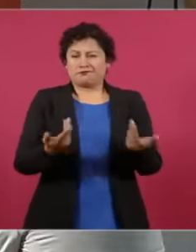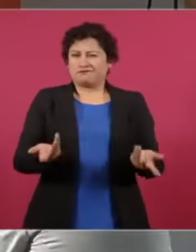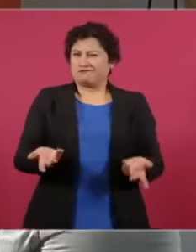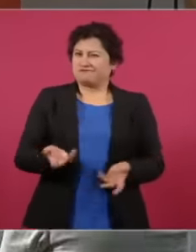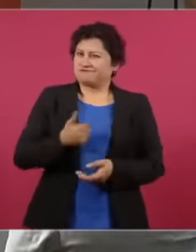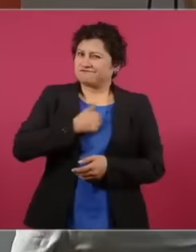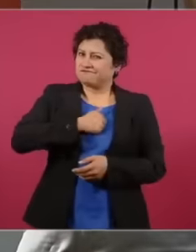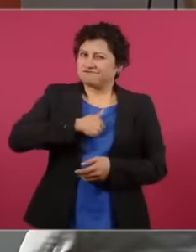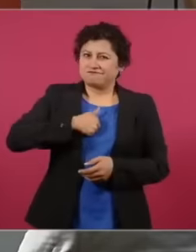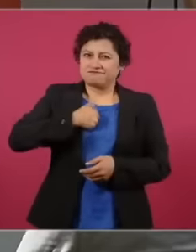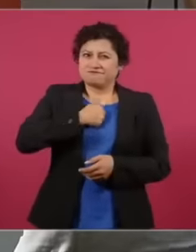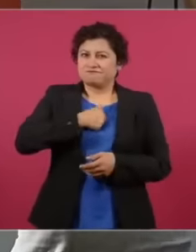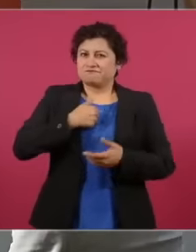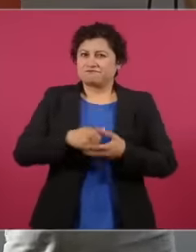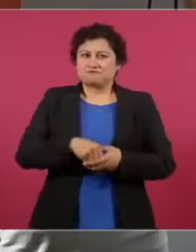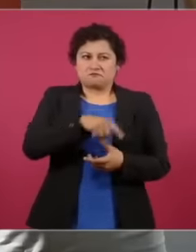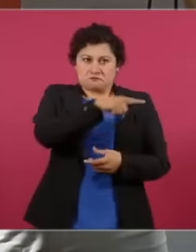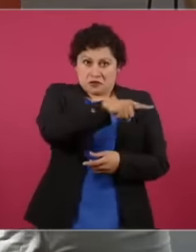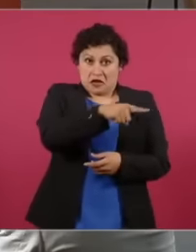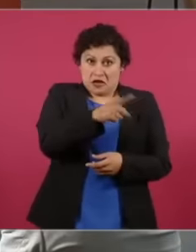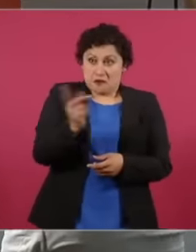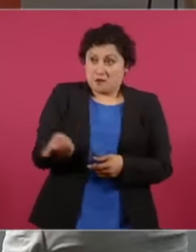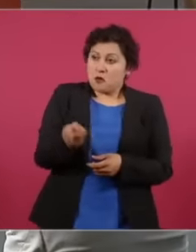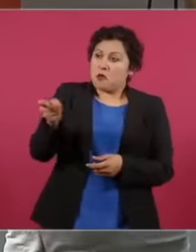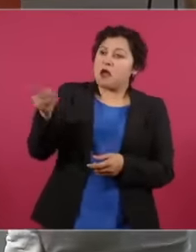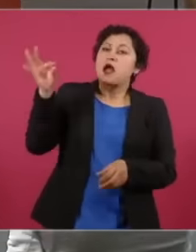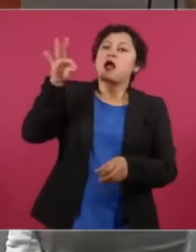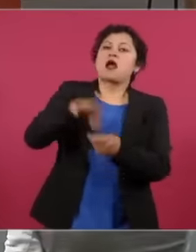Why did they vote that way that's what it's